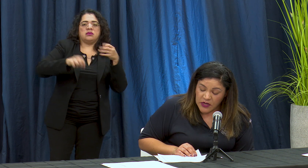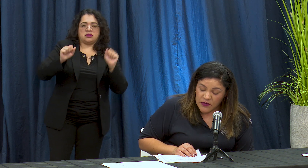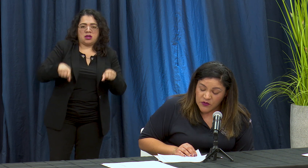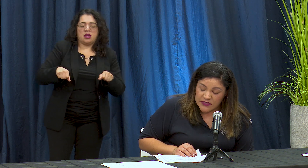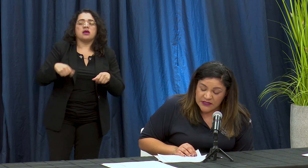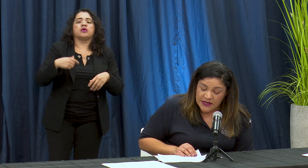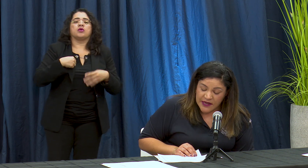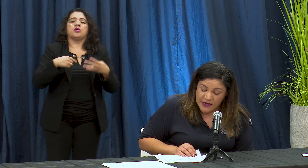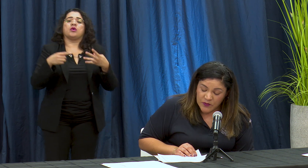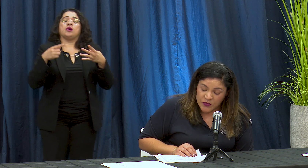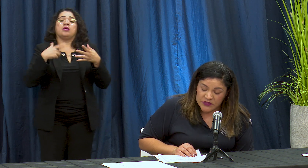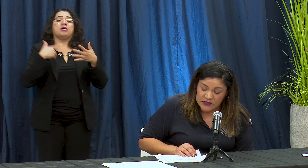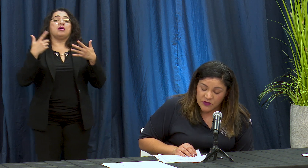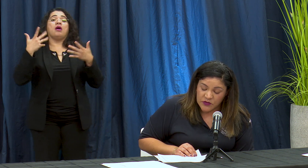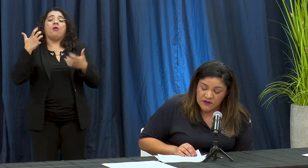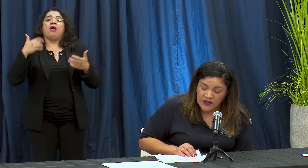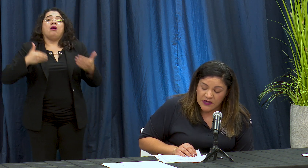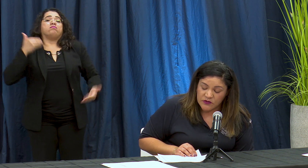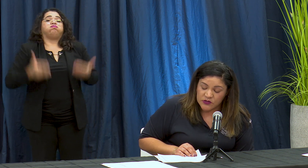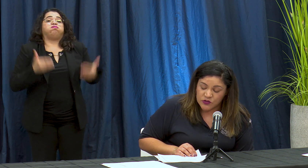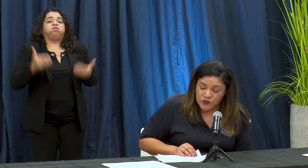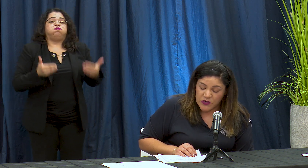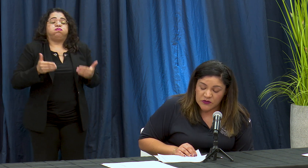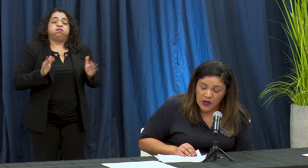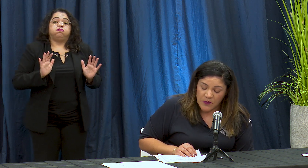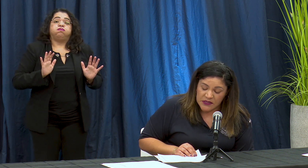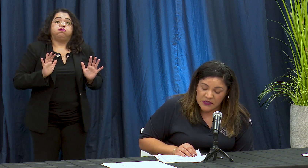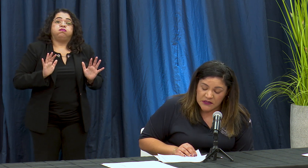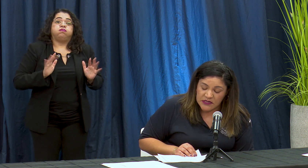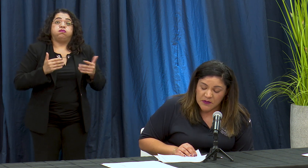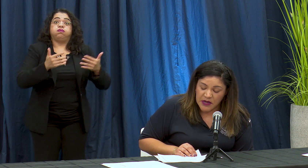queremos a seller r el proceso avec a nuestros números al Menton sin embargo